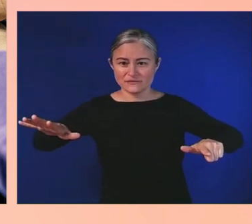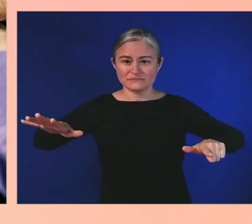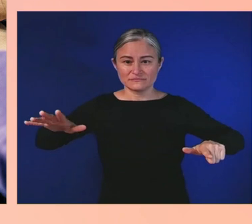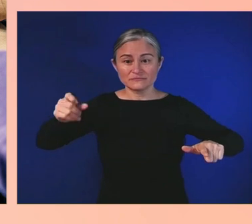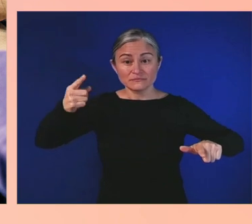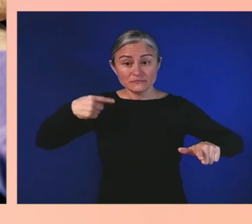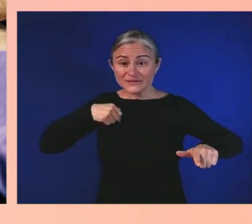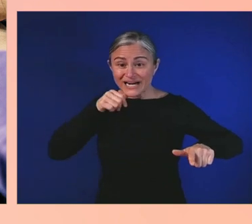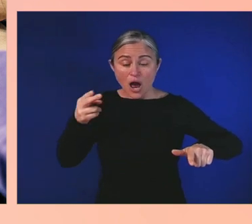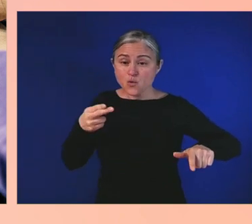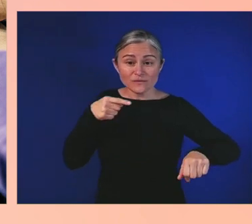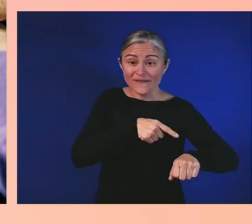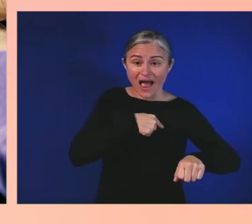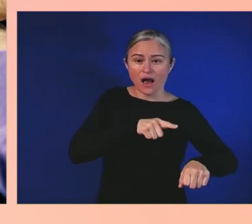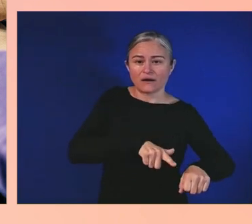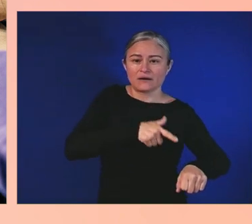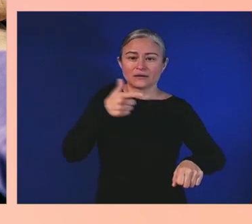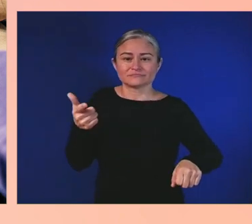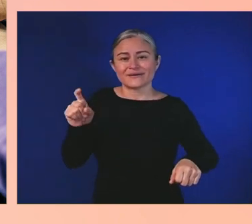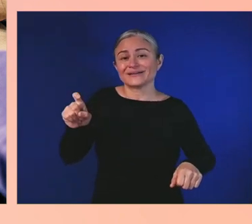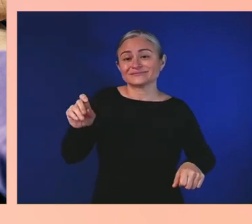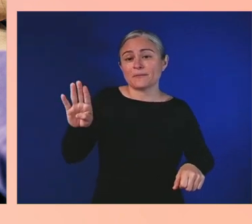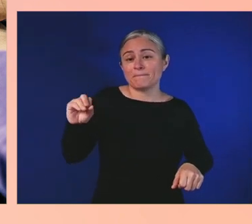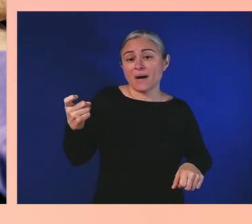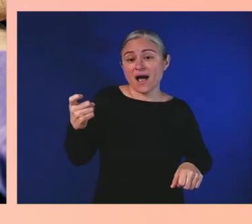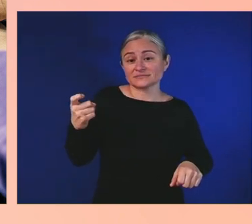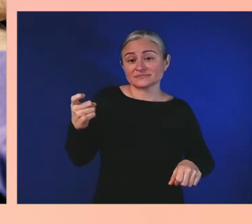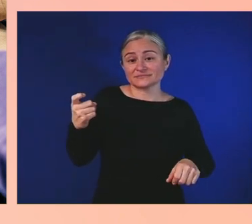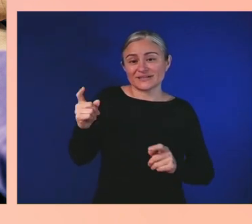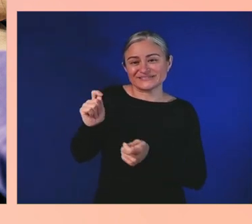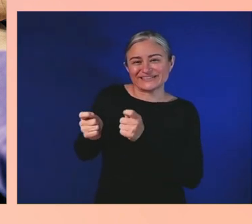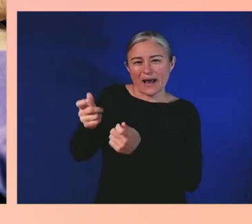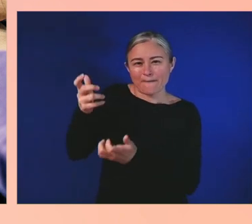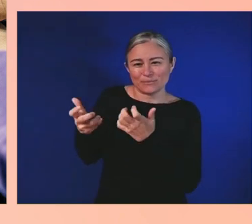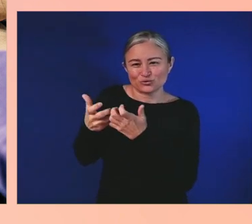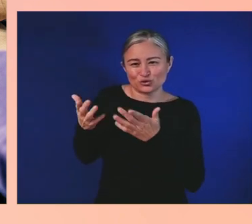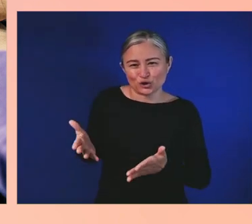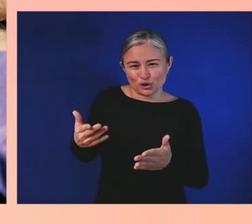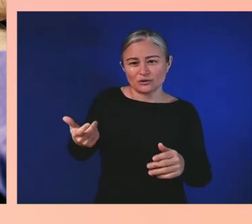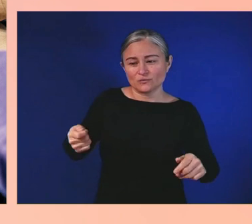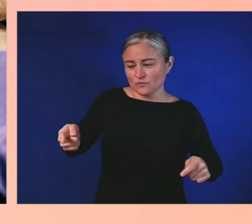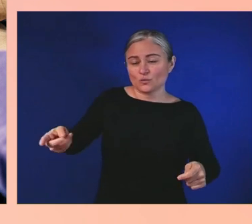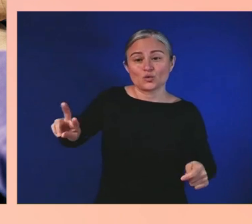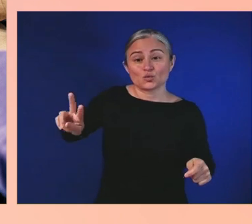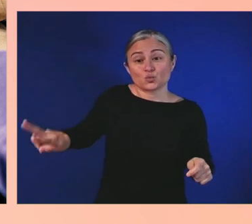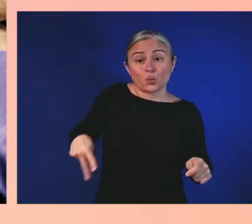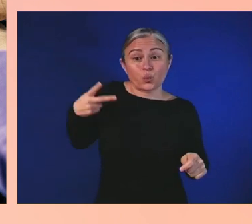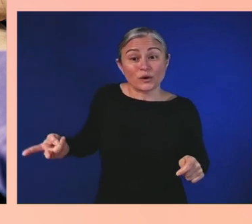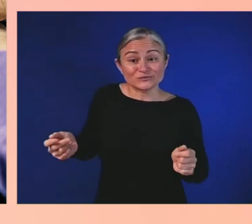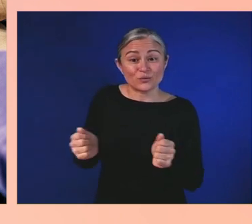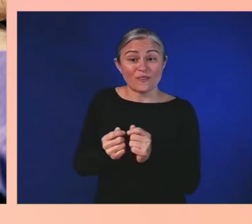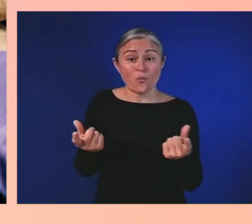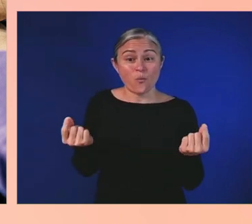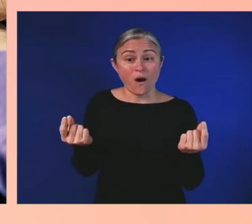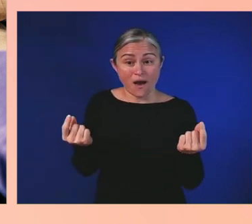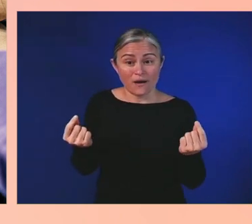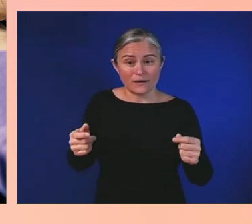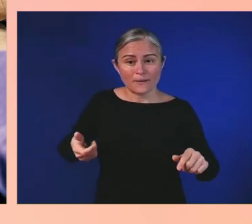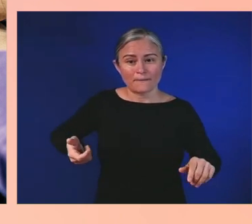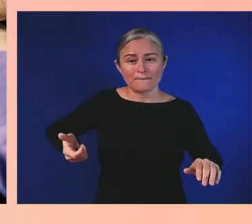replace the left trigger with a button that I use with my forearm. This setup, it allows me to be